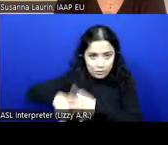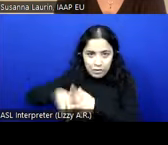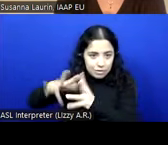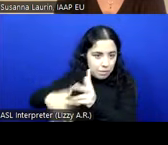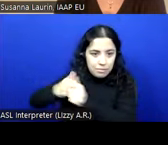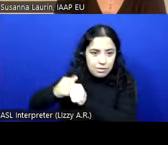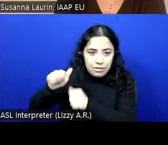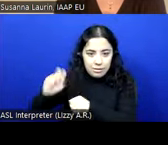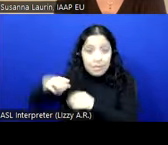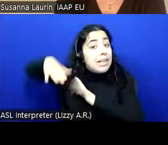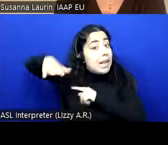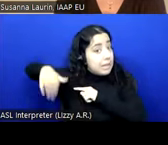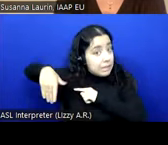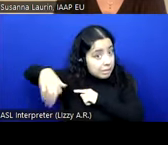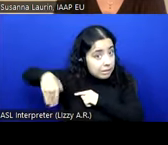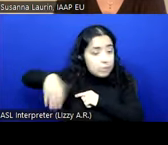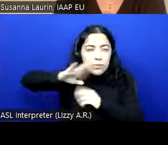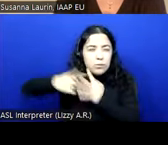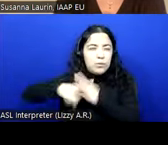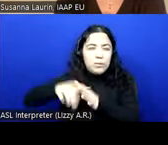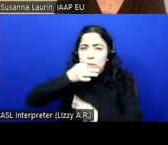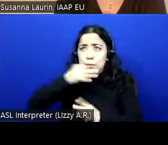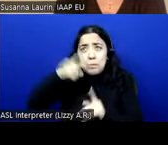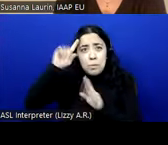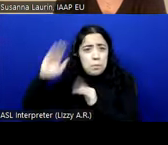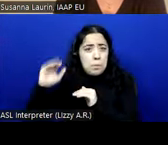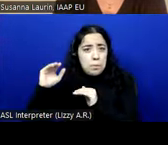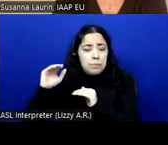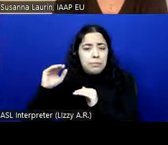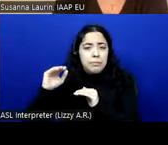the EN yet. We will be starting soon, I hope. >> SUSANNA LAURIN: I hope so too.